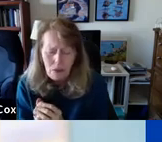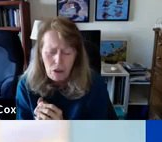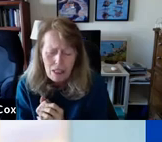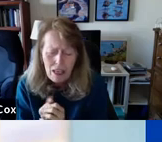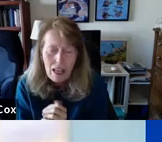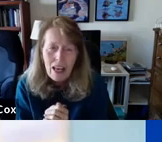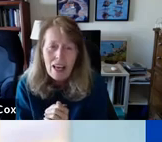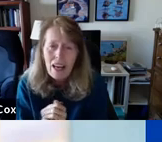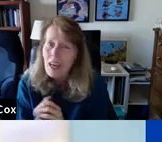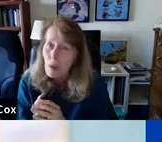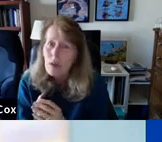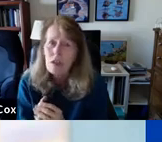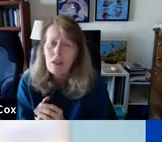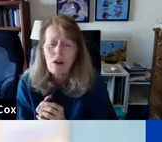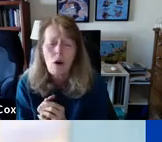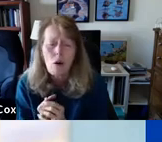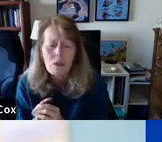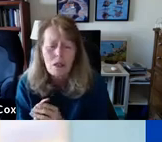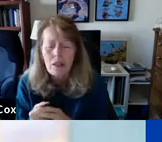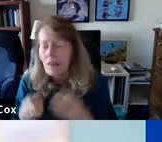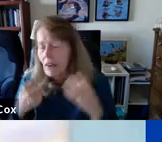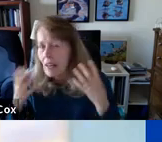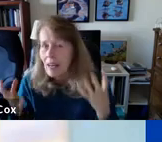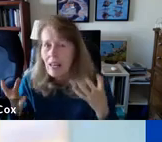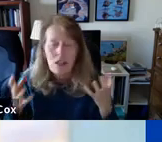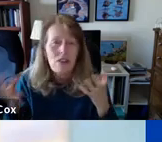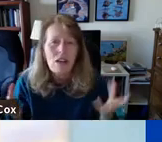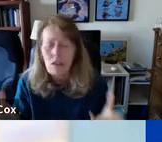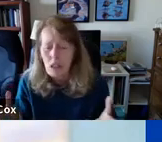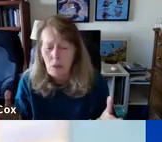California, and I go into their homes. And then they've got headaches. They've got all these